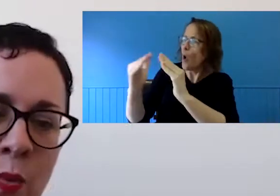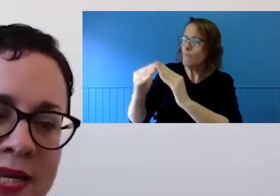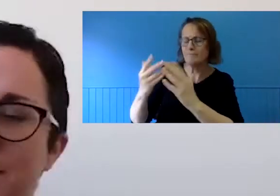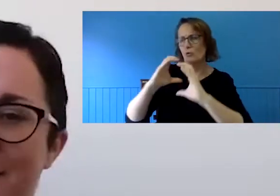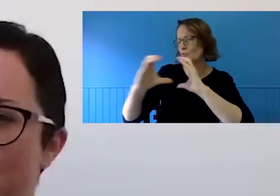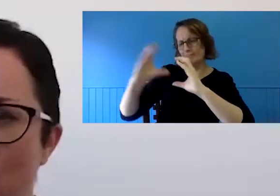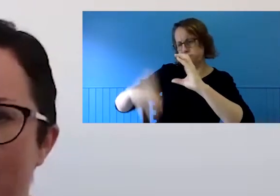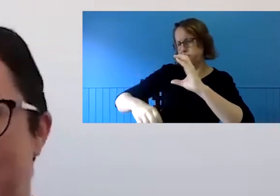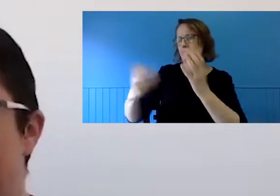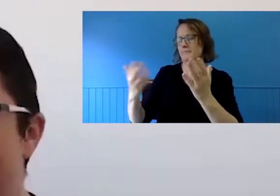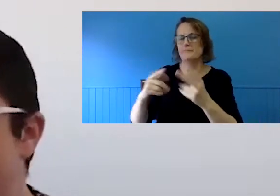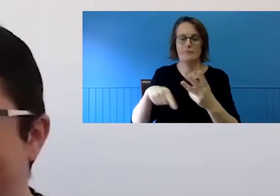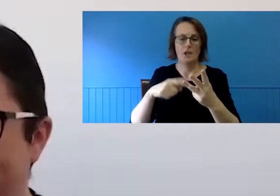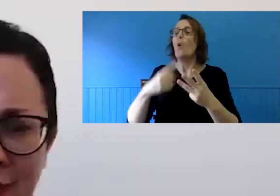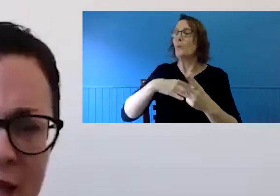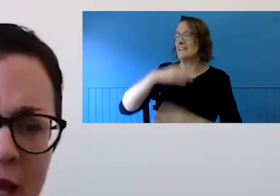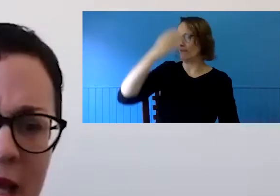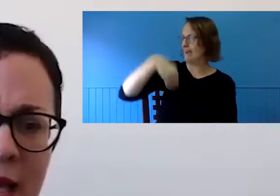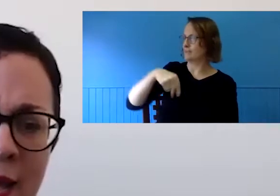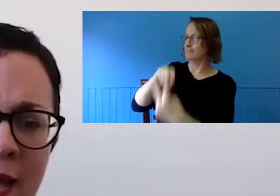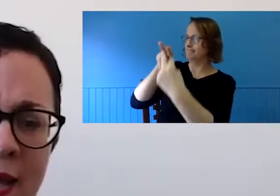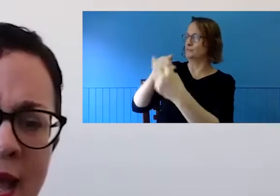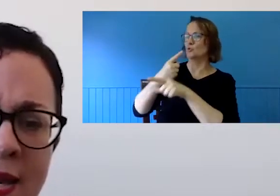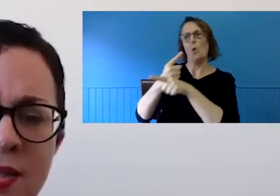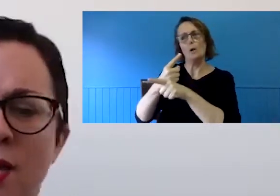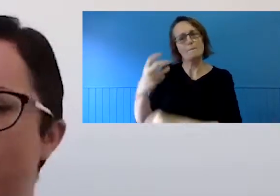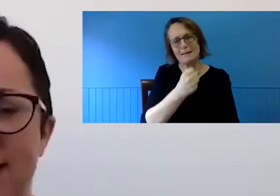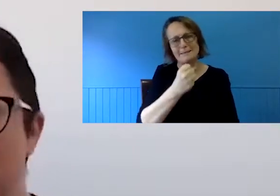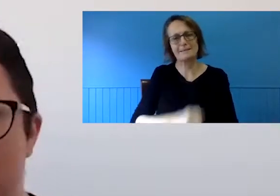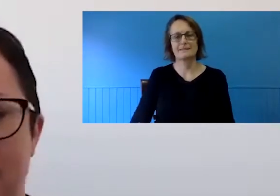"We need to be able to talk in person." "The